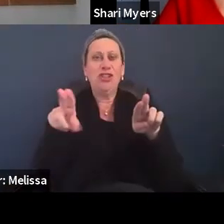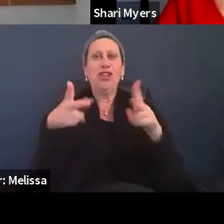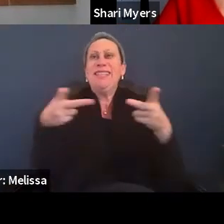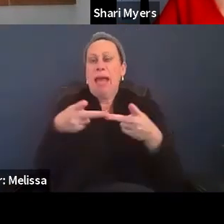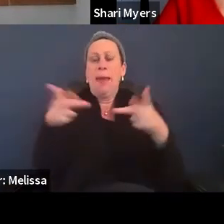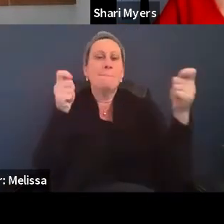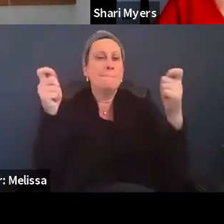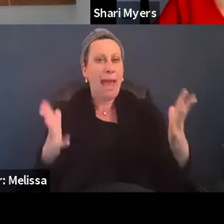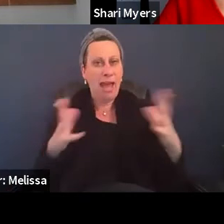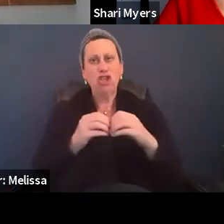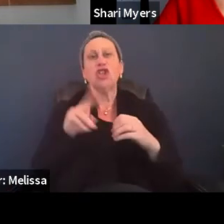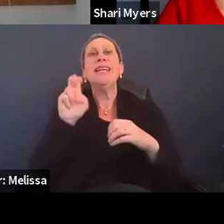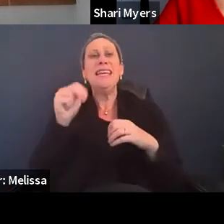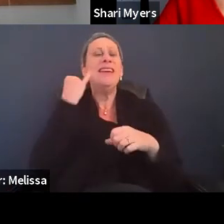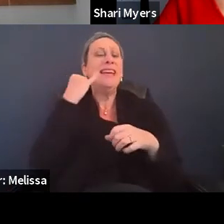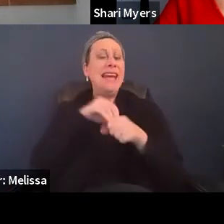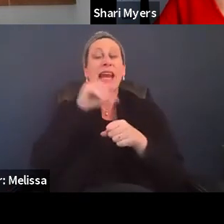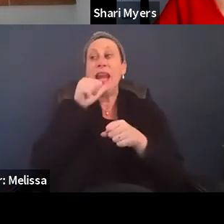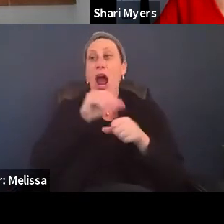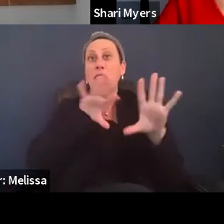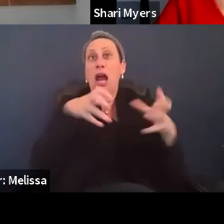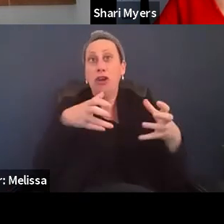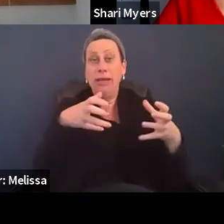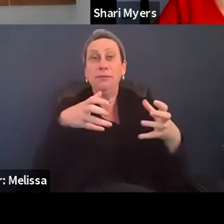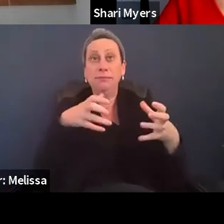even in a non congregate setting. And certainly,